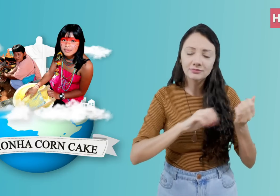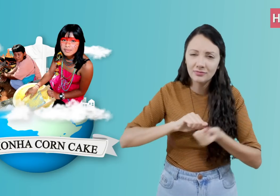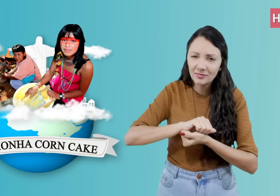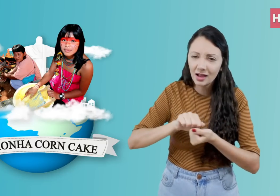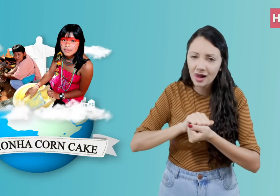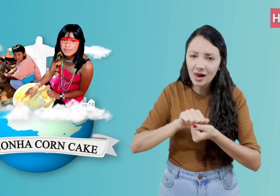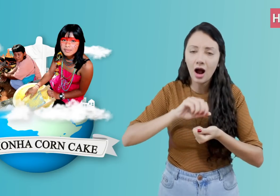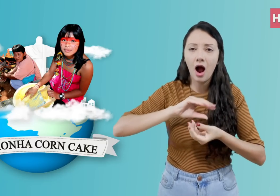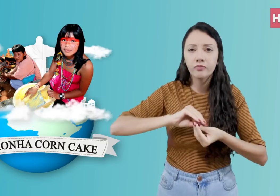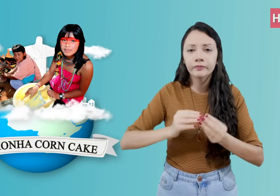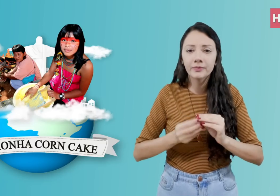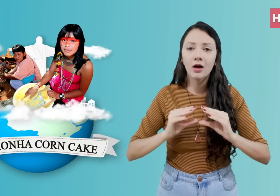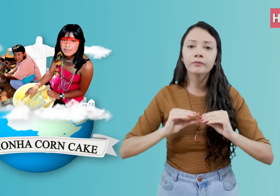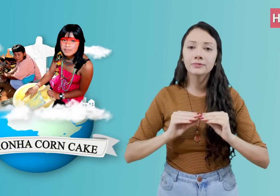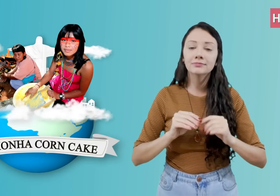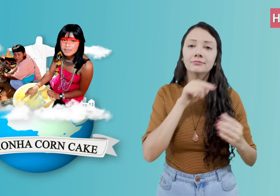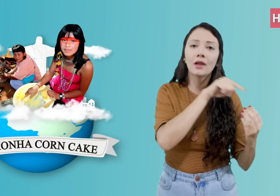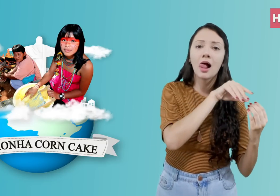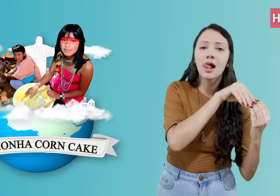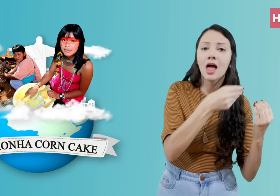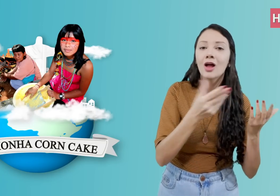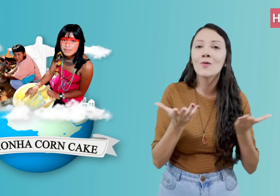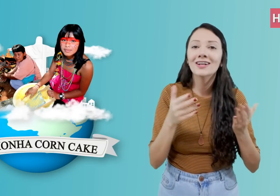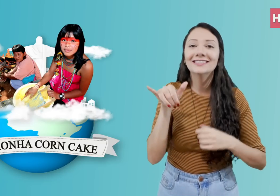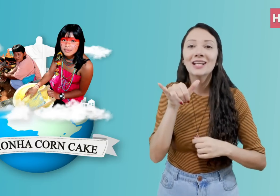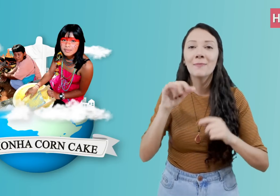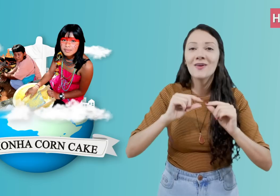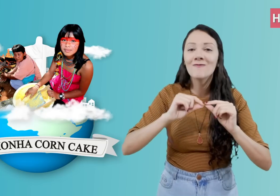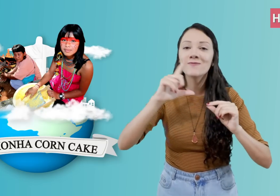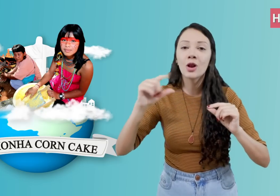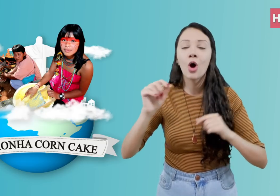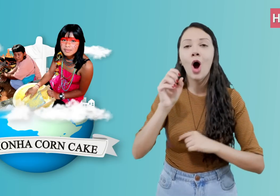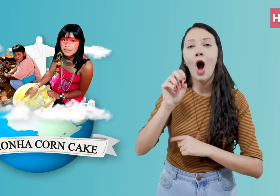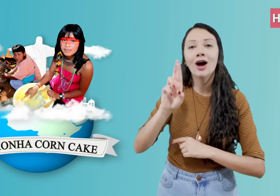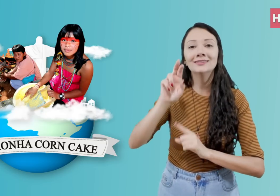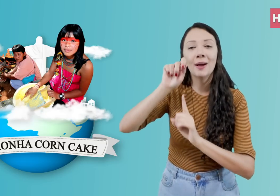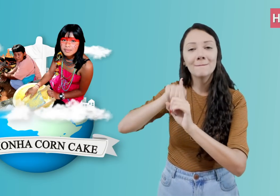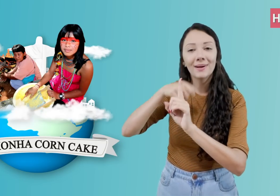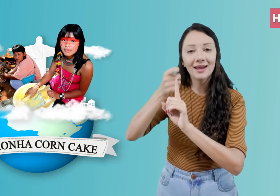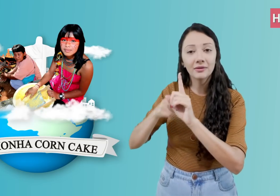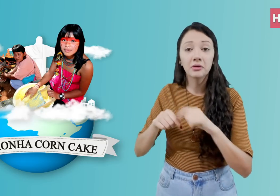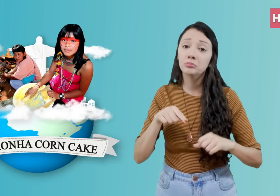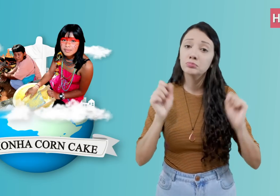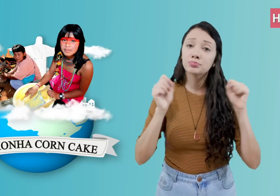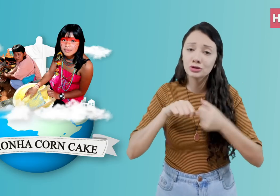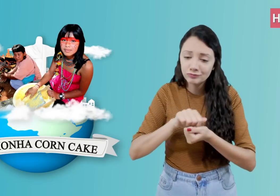The pamonha is cooked in the straw of the corn itself,